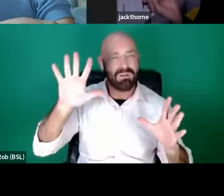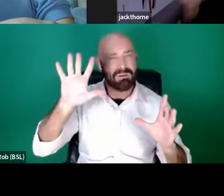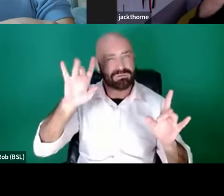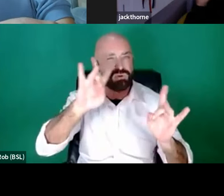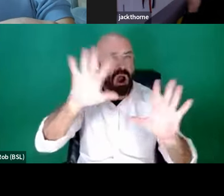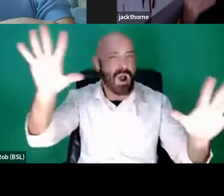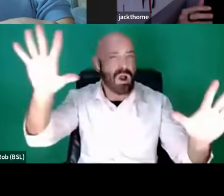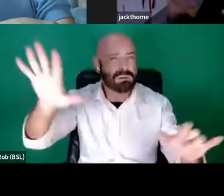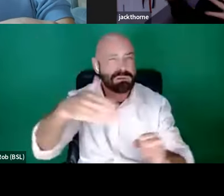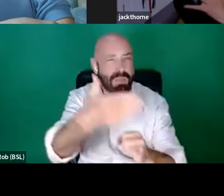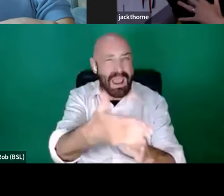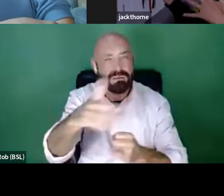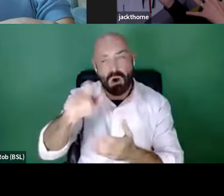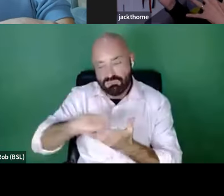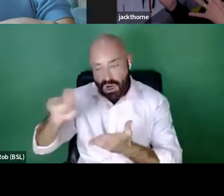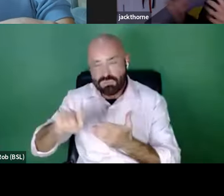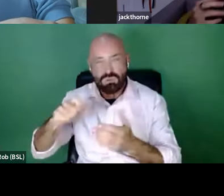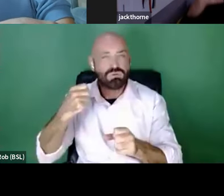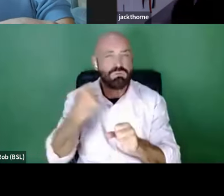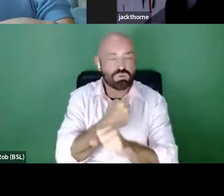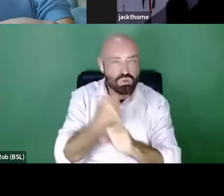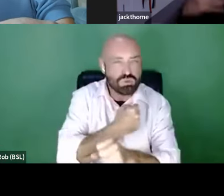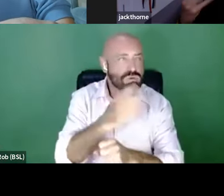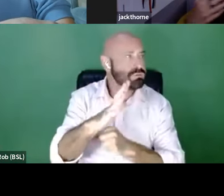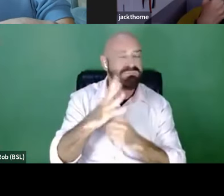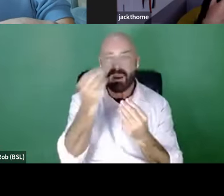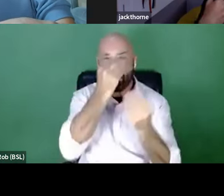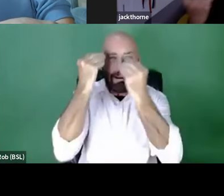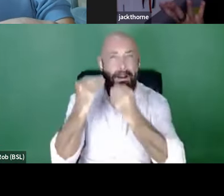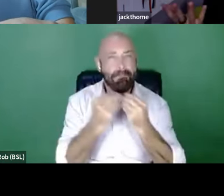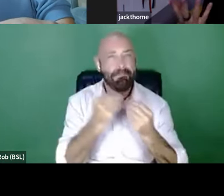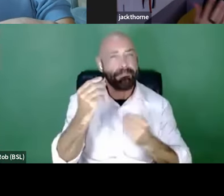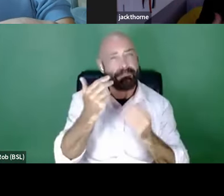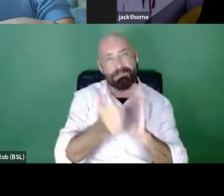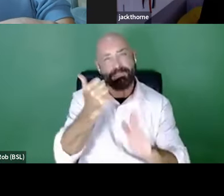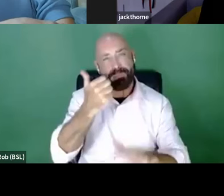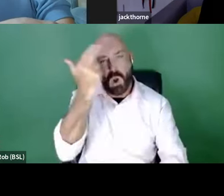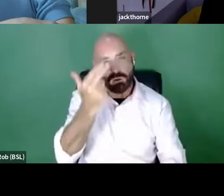producers, makeup artists. All these different people expressing themselves then that will